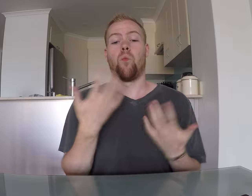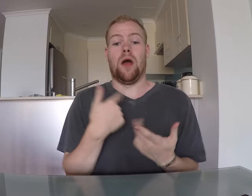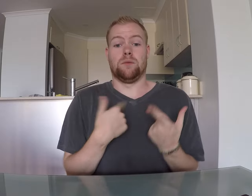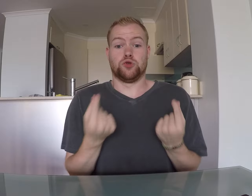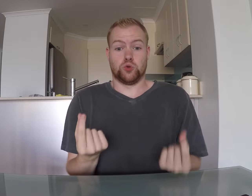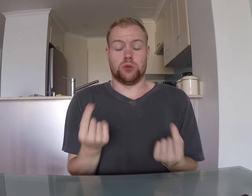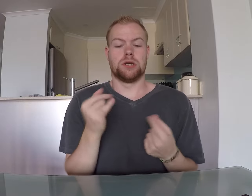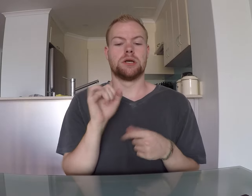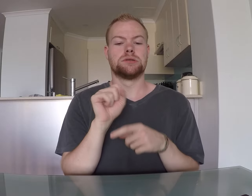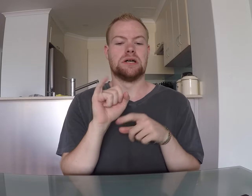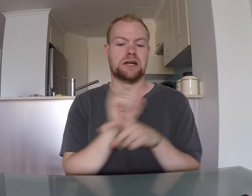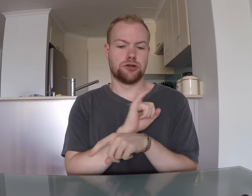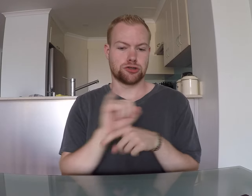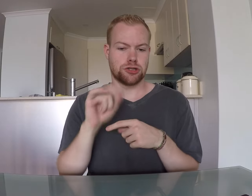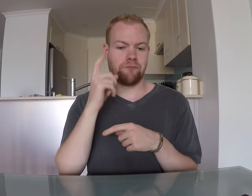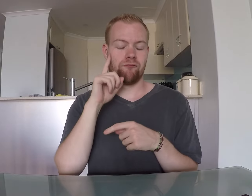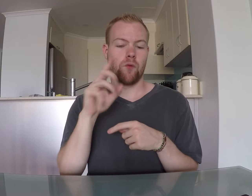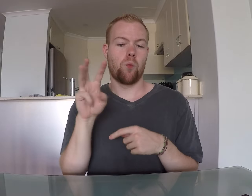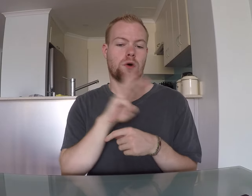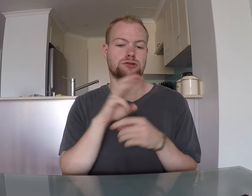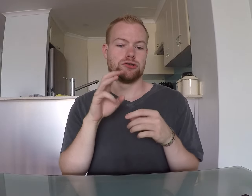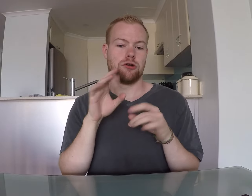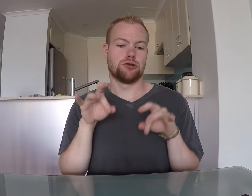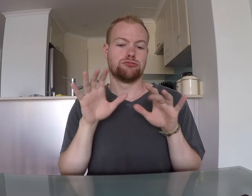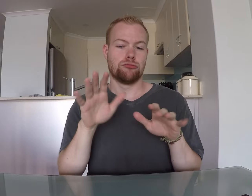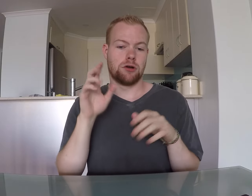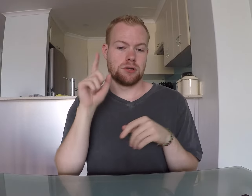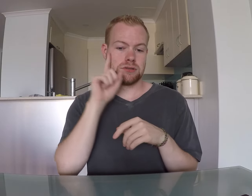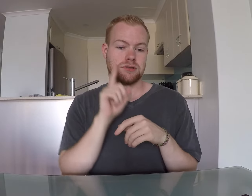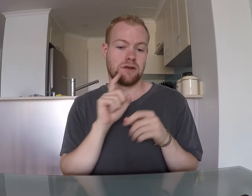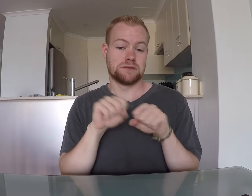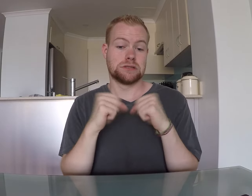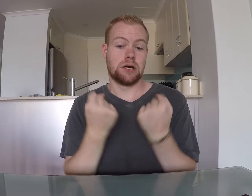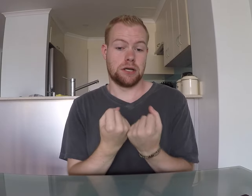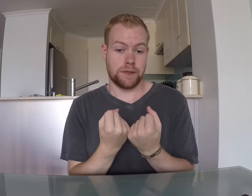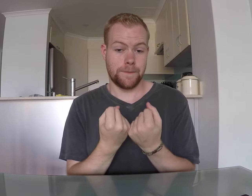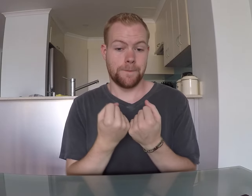What I'm doing is interning for the Western Australian Deaf Society.